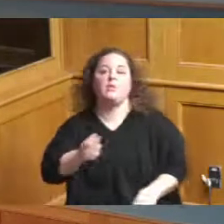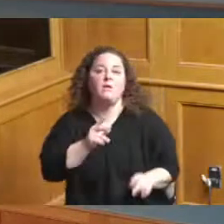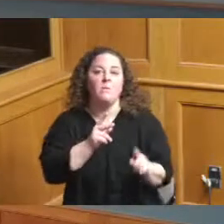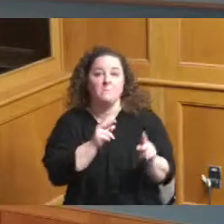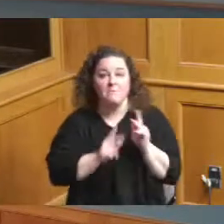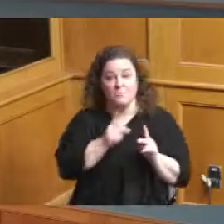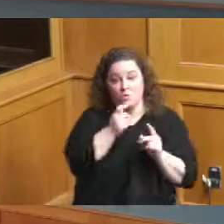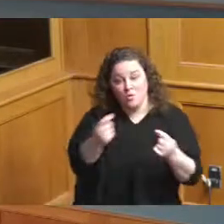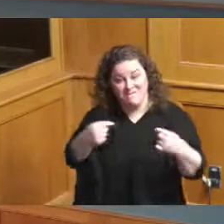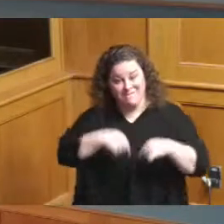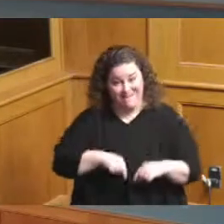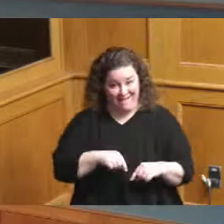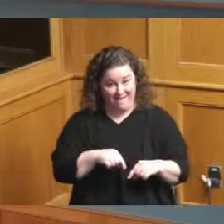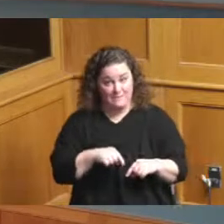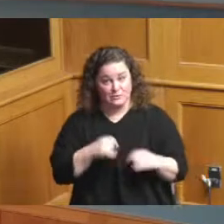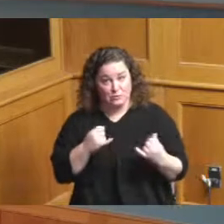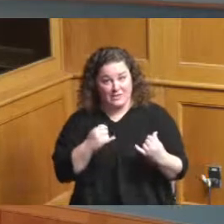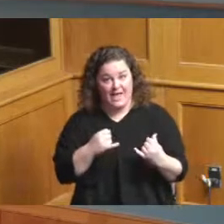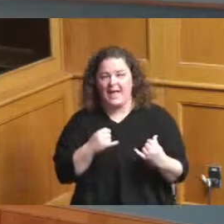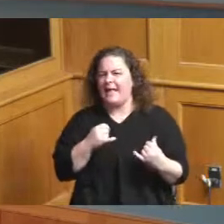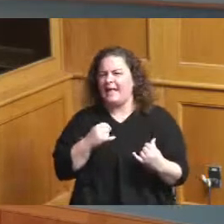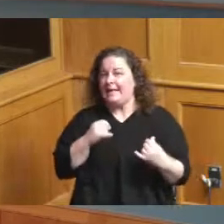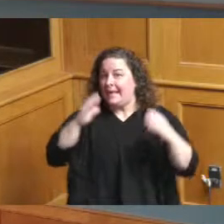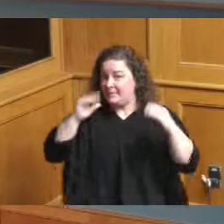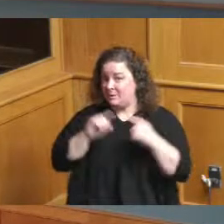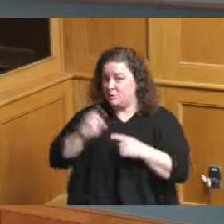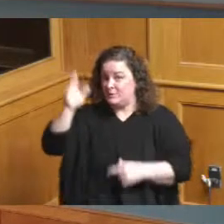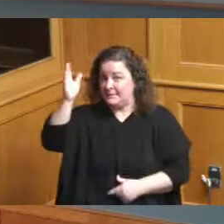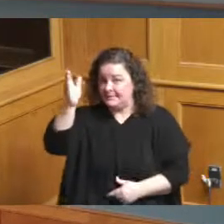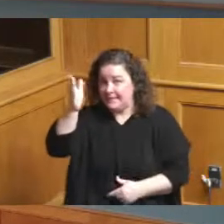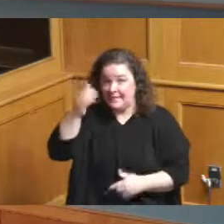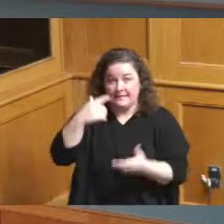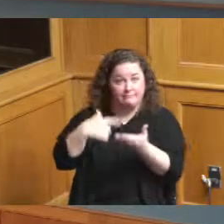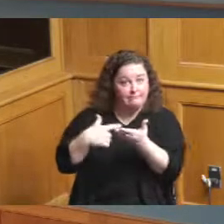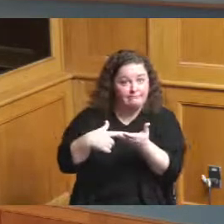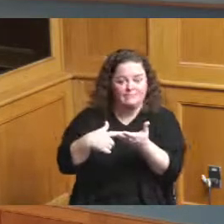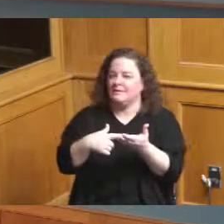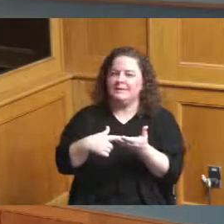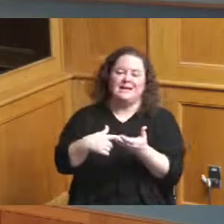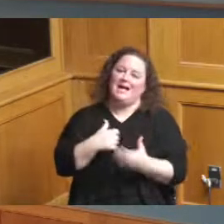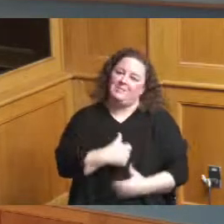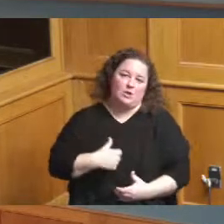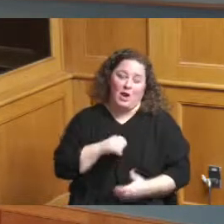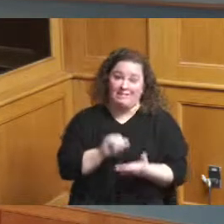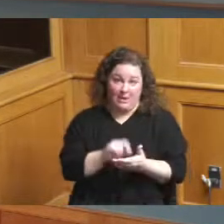Thursday so if you thought you could come comment today I apologize for that but if you'd like to